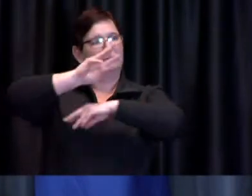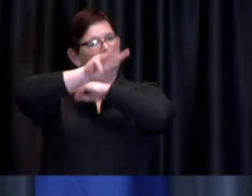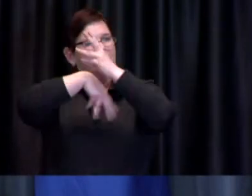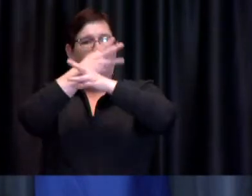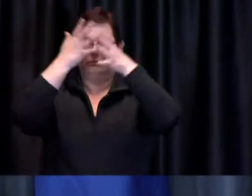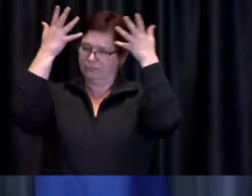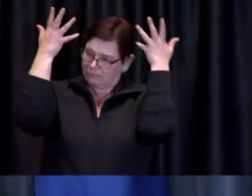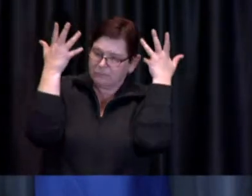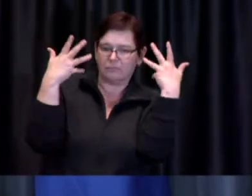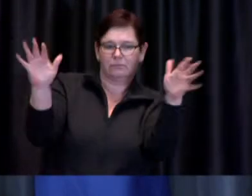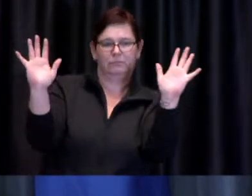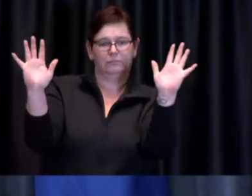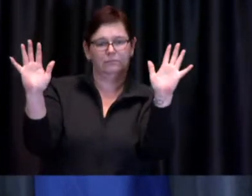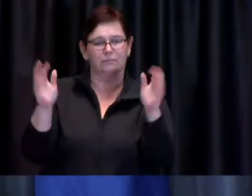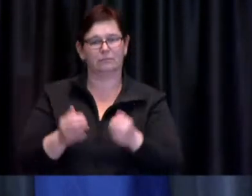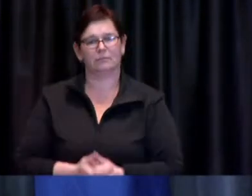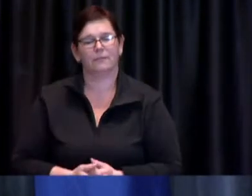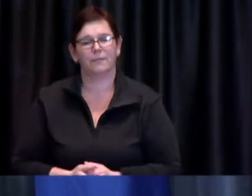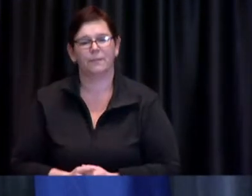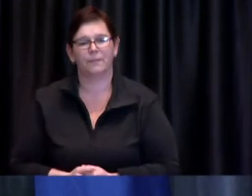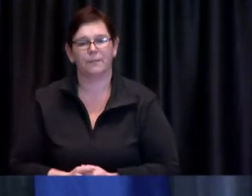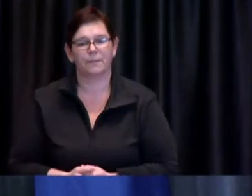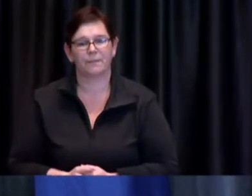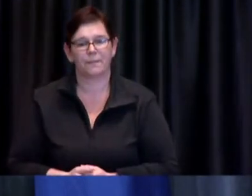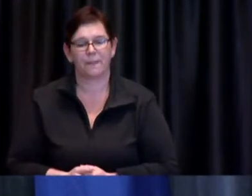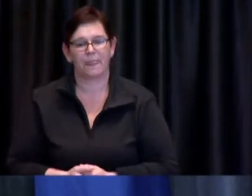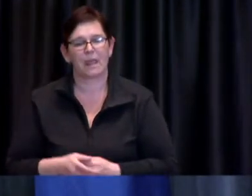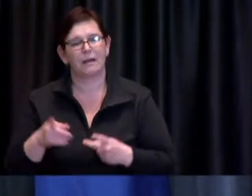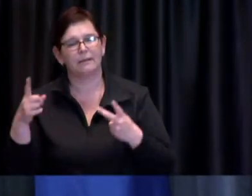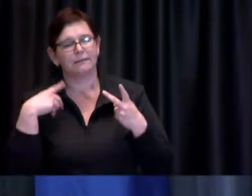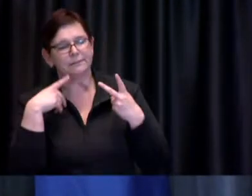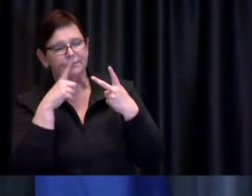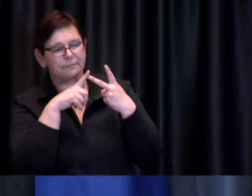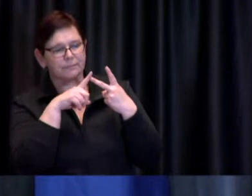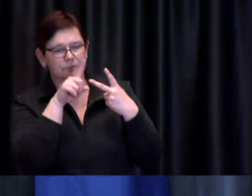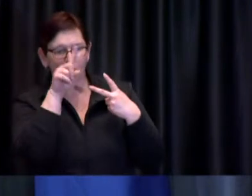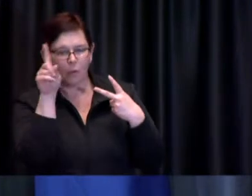Francine: My my second question is a bit of a technical question I'm not sure if it's better than answered